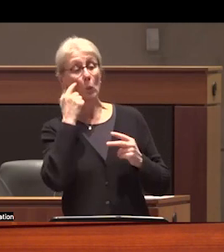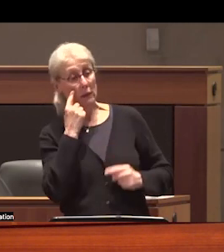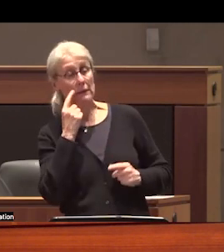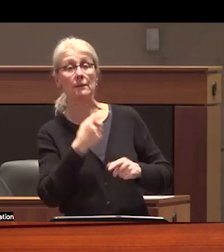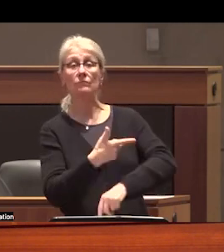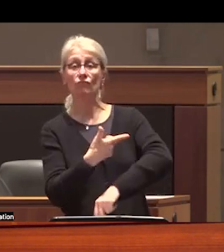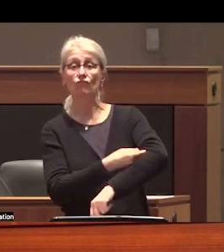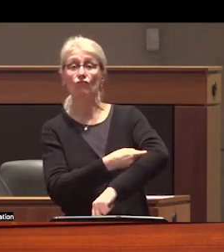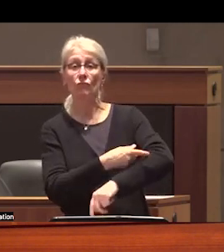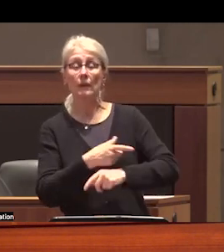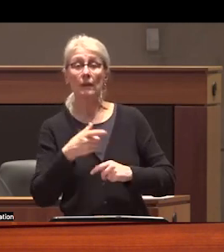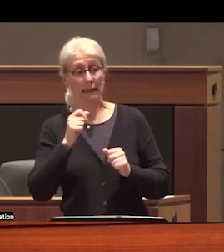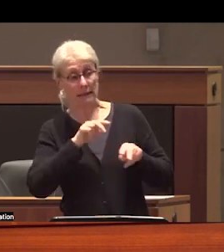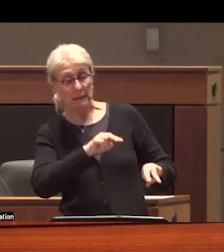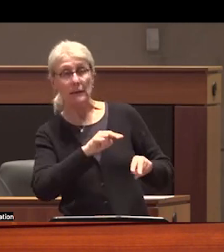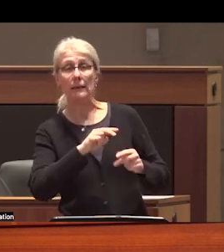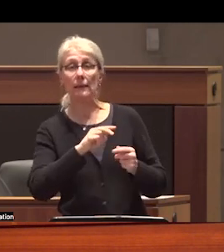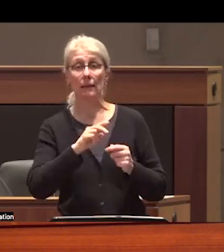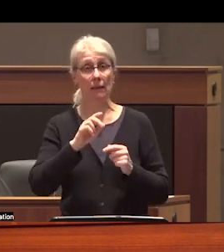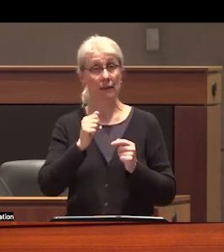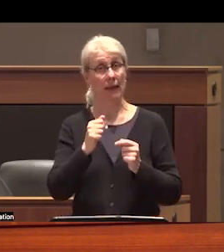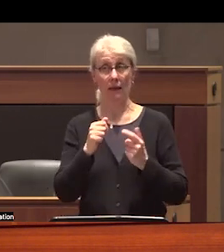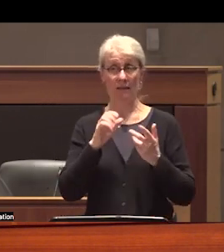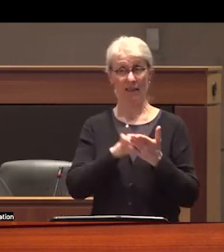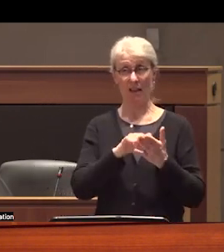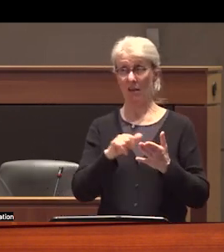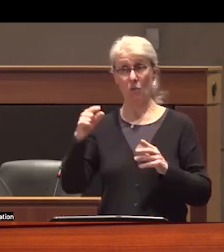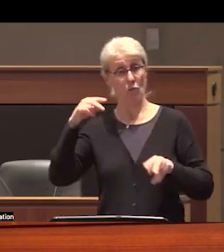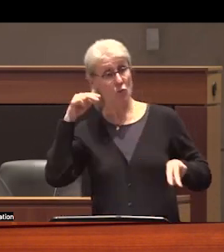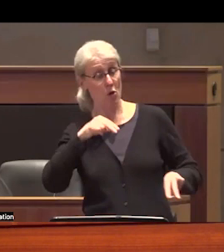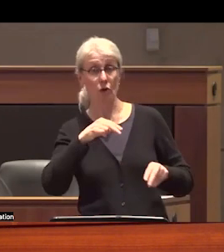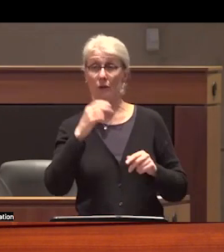oversees them take their Doses and I'd like you to consider how inconvenient it would be for you to